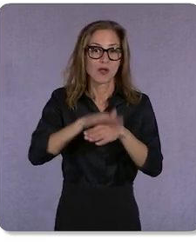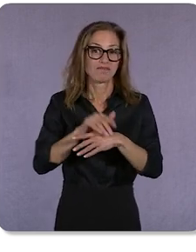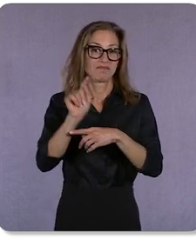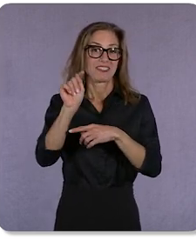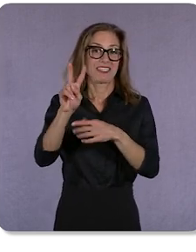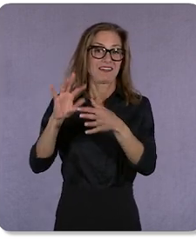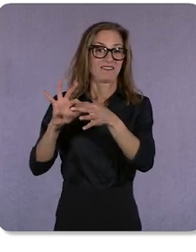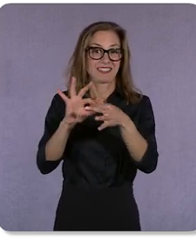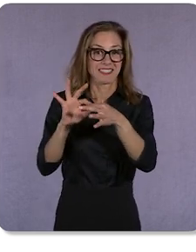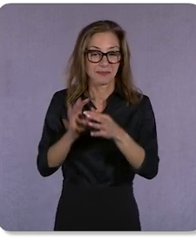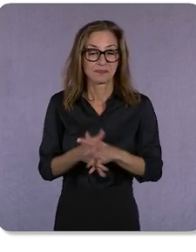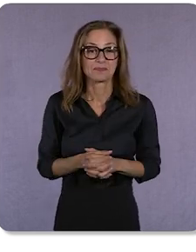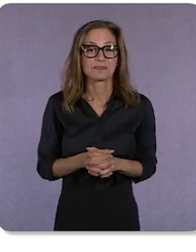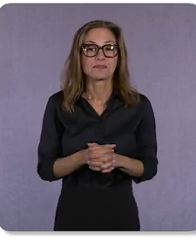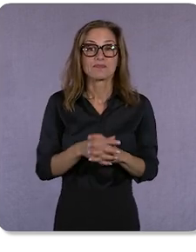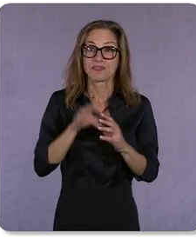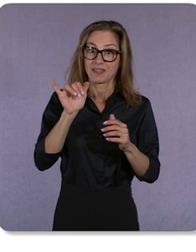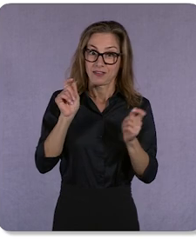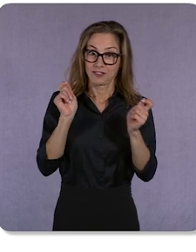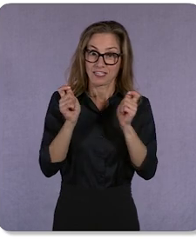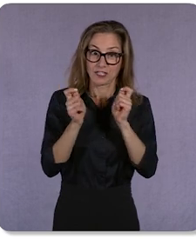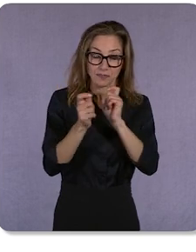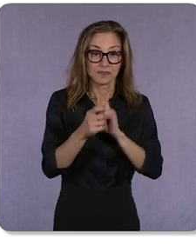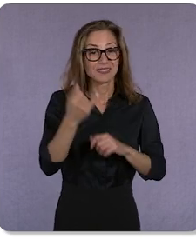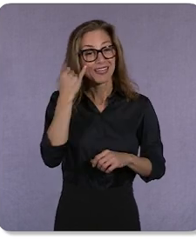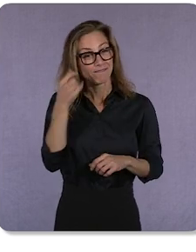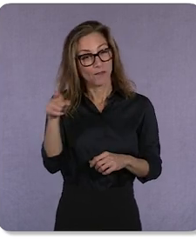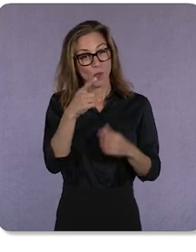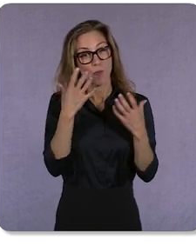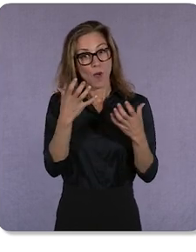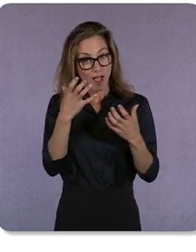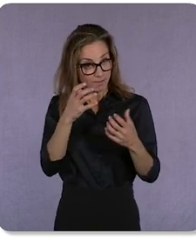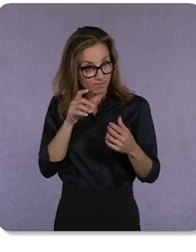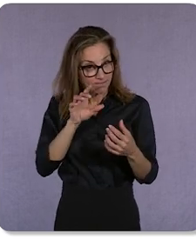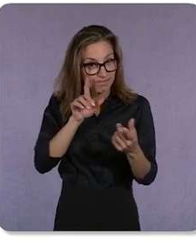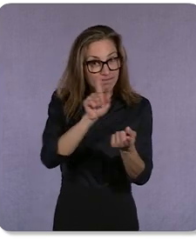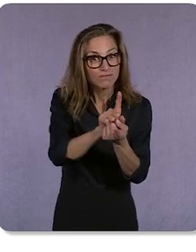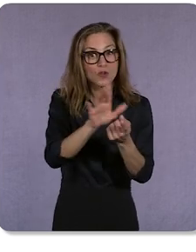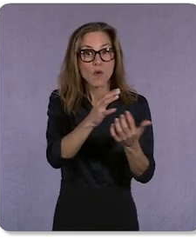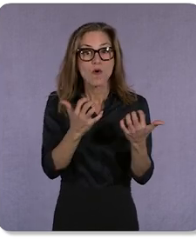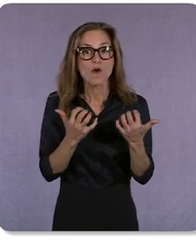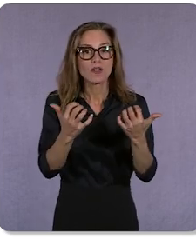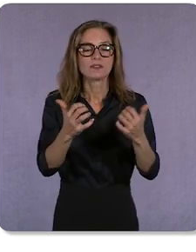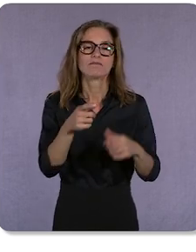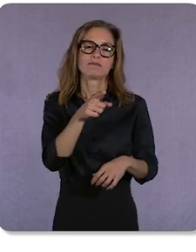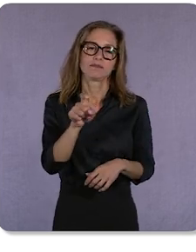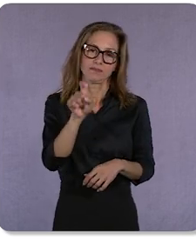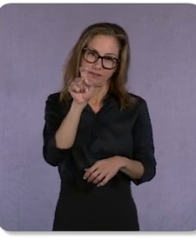Given these changes, if you want to be where your audience is, online video is a must buy.